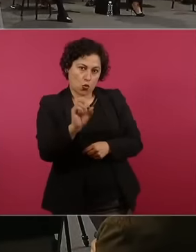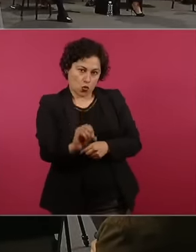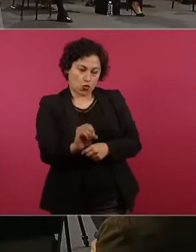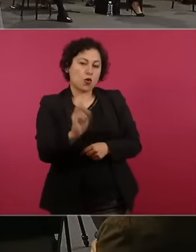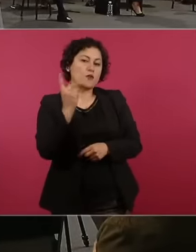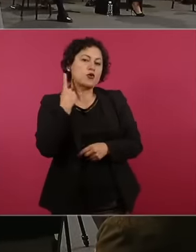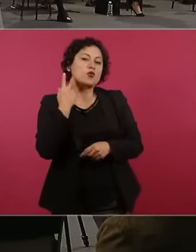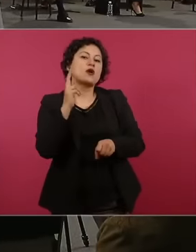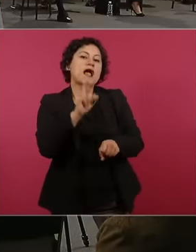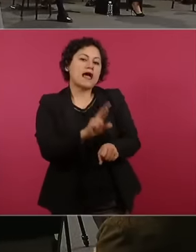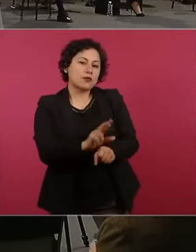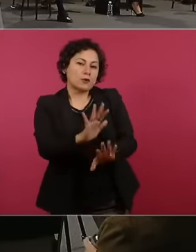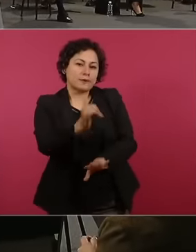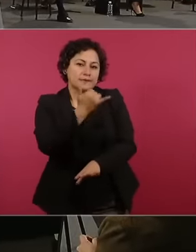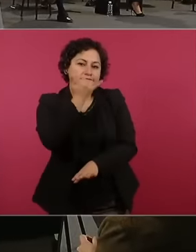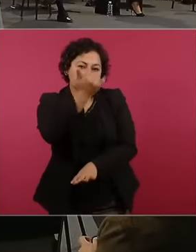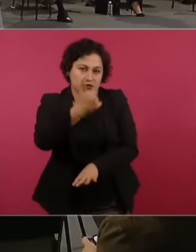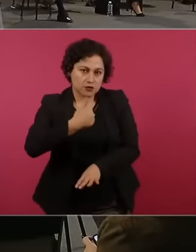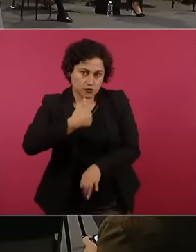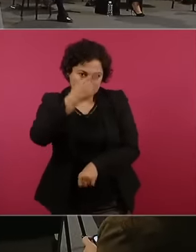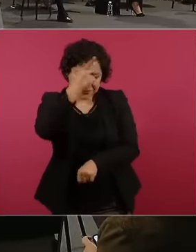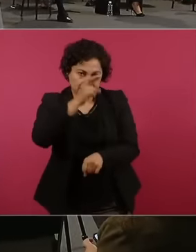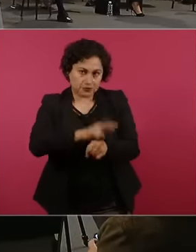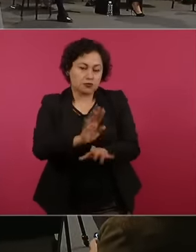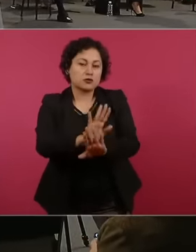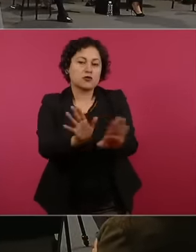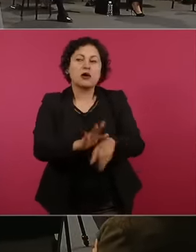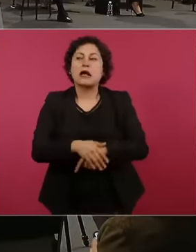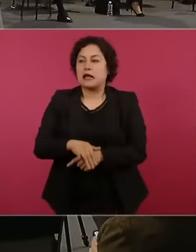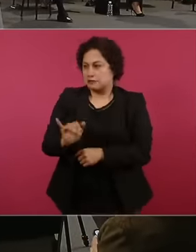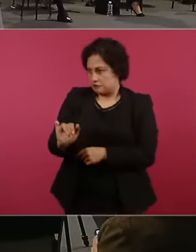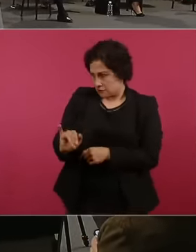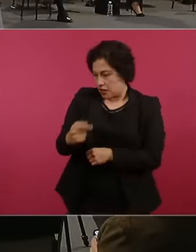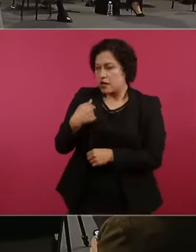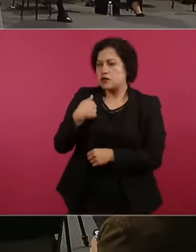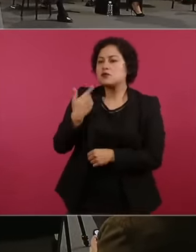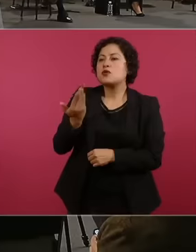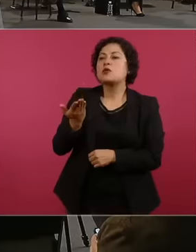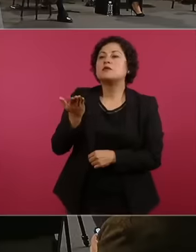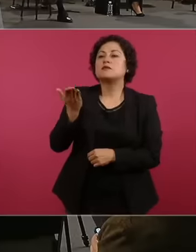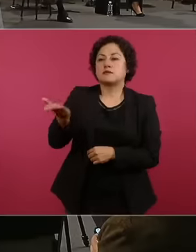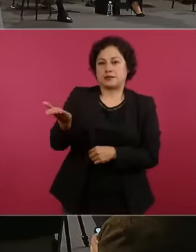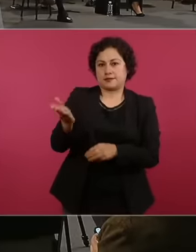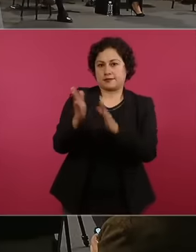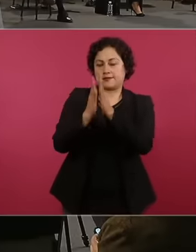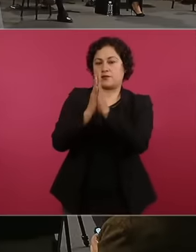fiscal attorney. Yes, what was it and that I told them that we could